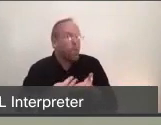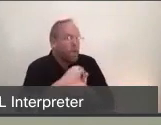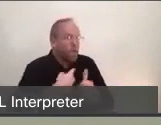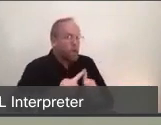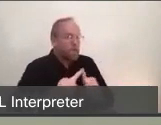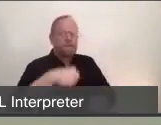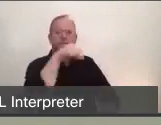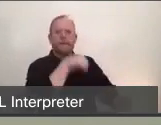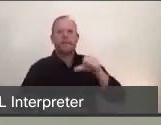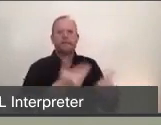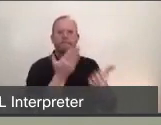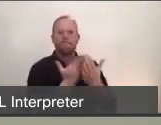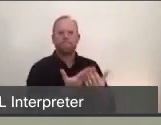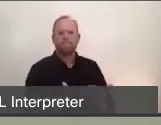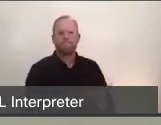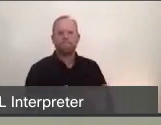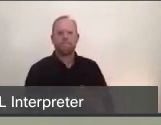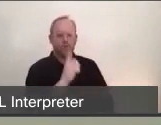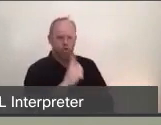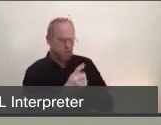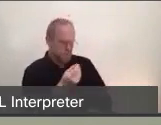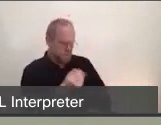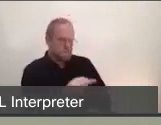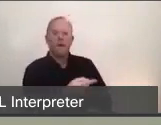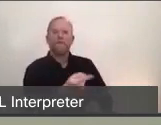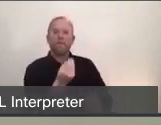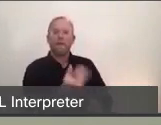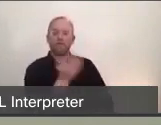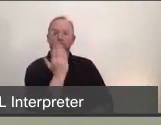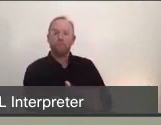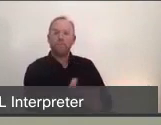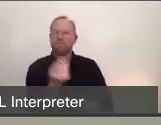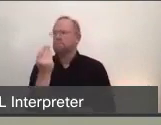to inform the policy, considering the economic impacts.